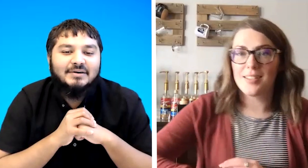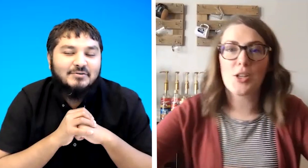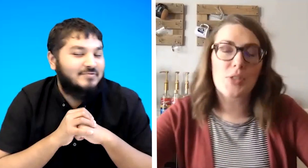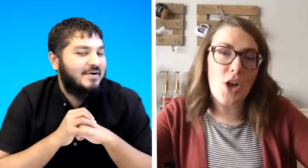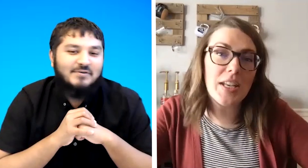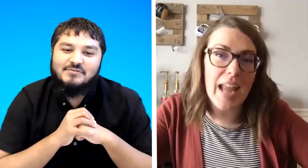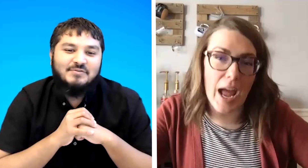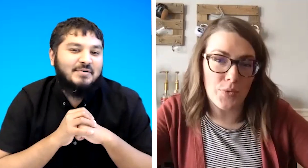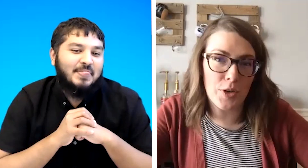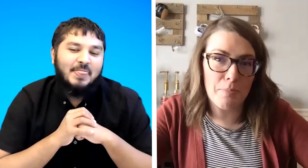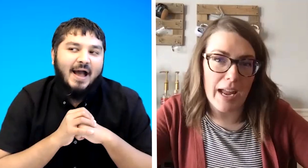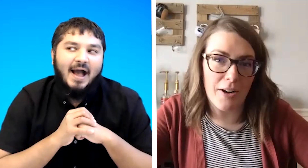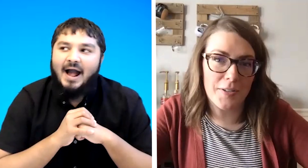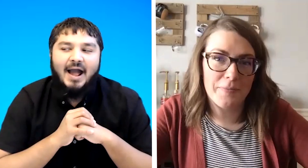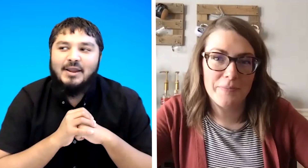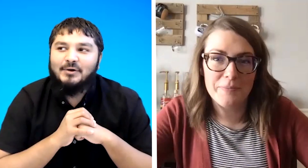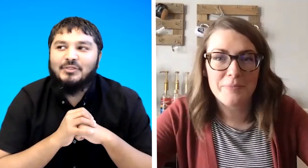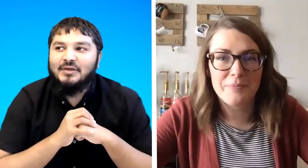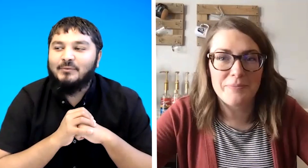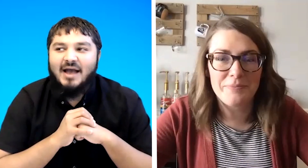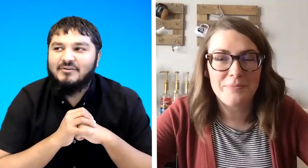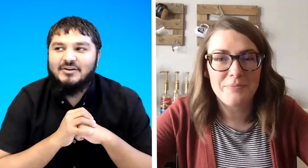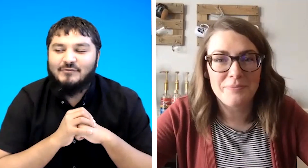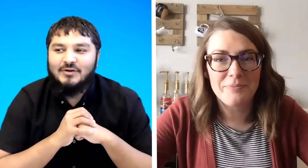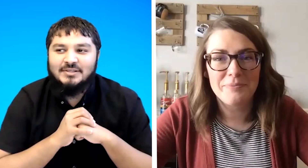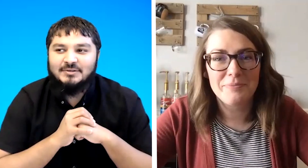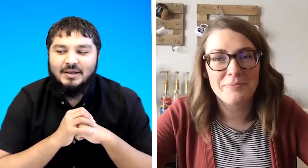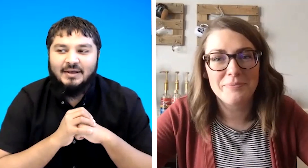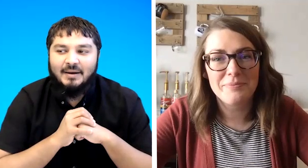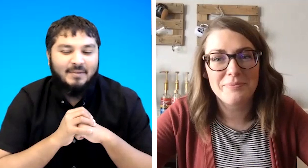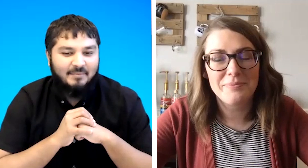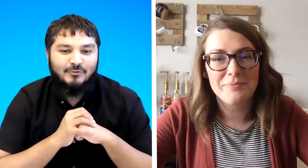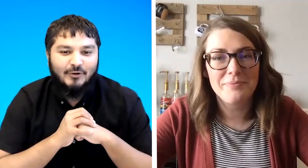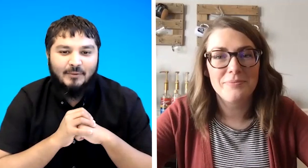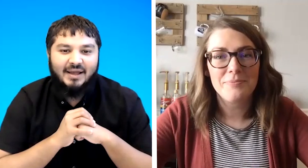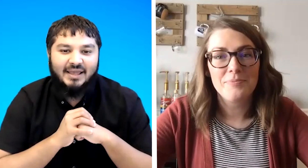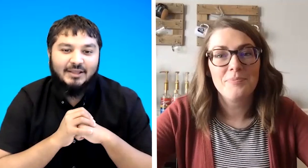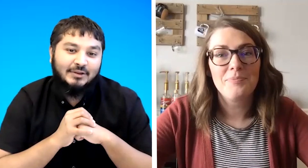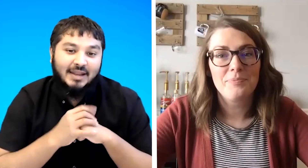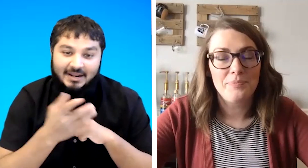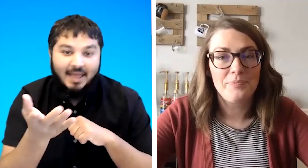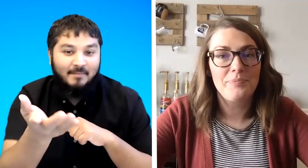it's called a noun verb i don't think we have a difference i might be wrong but that that makes